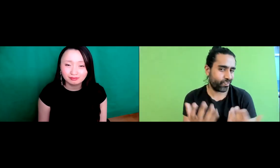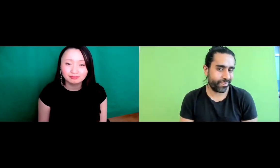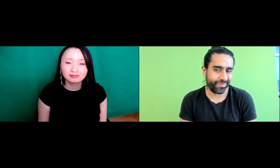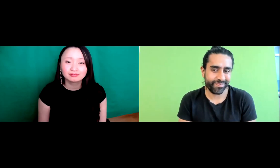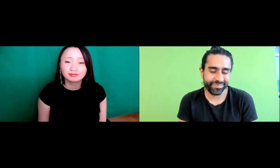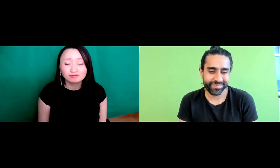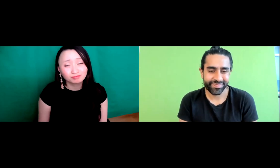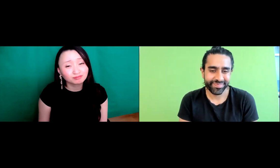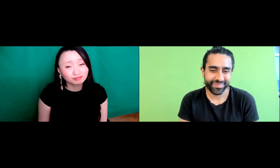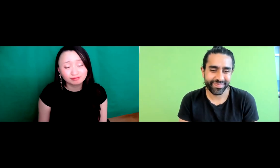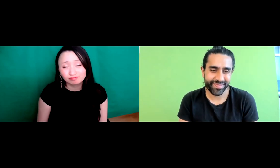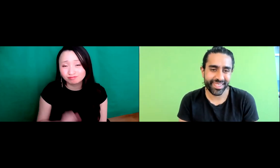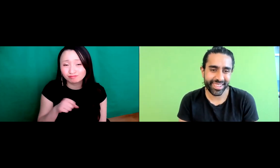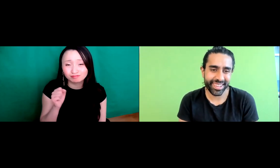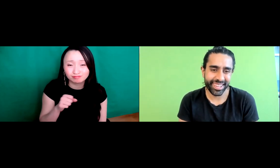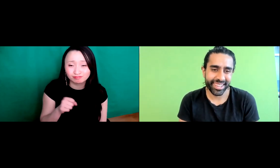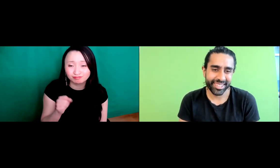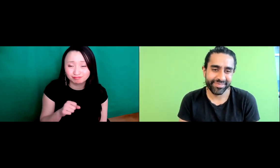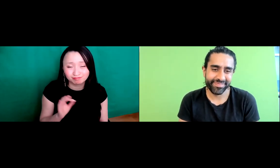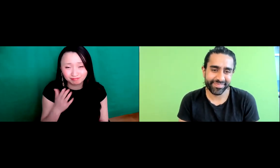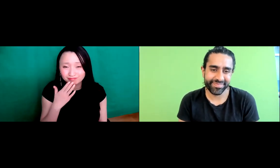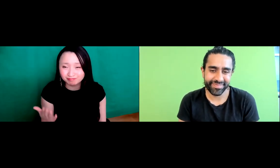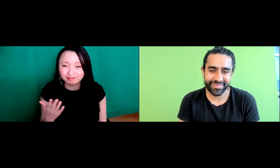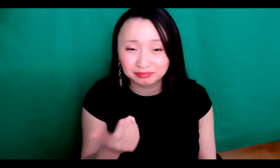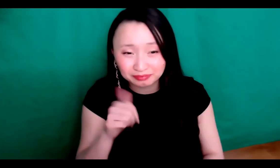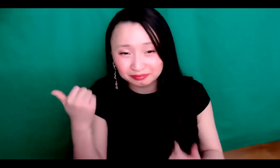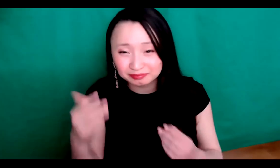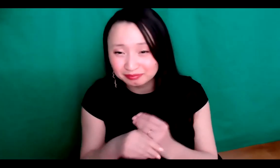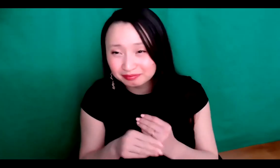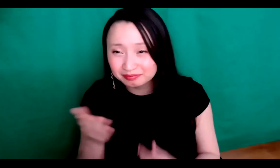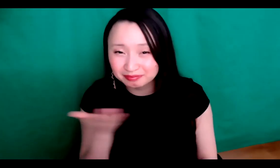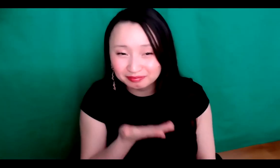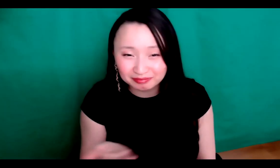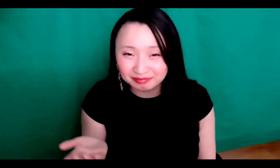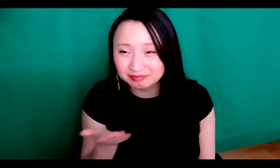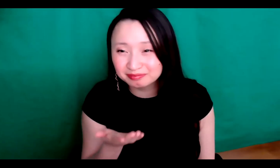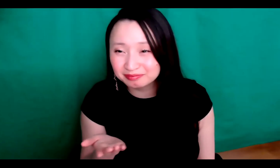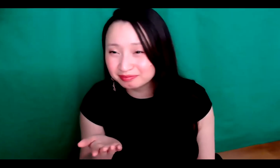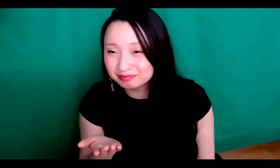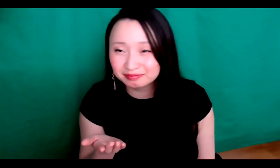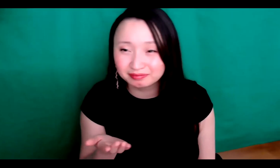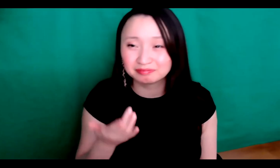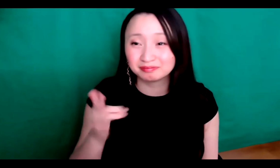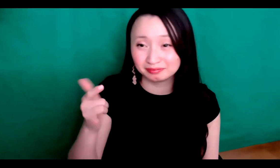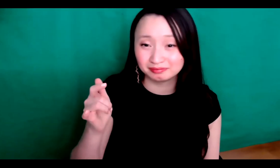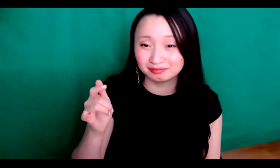feel better about yourself. Yes, I agree with you belong. does anybody